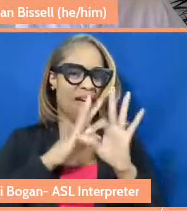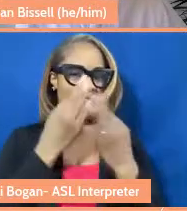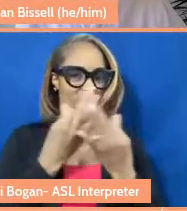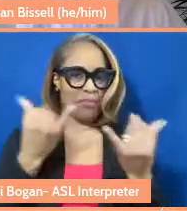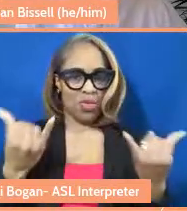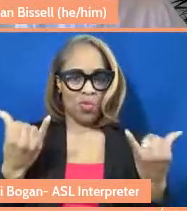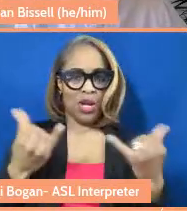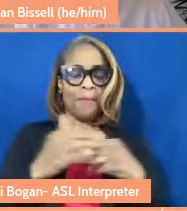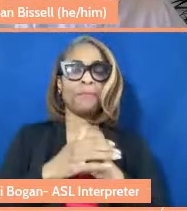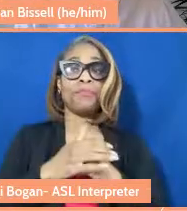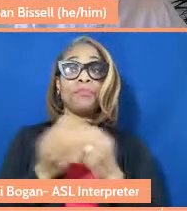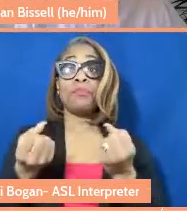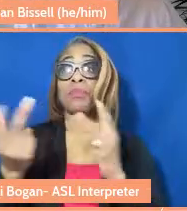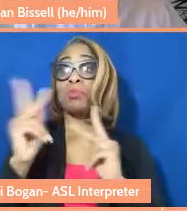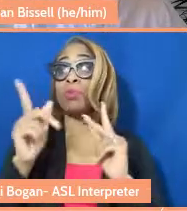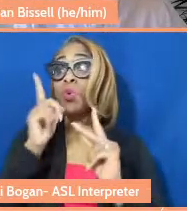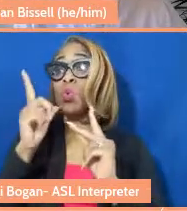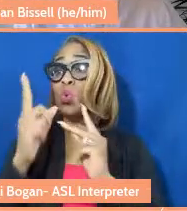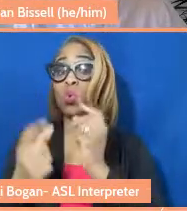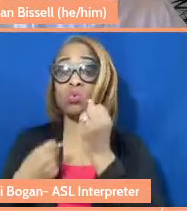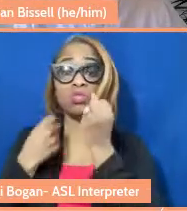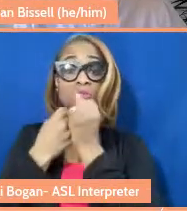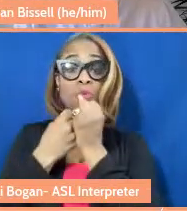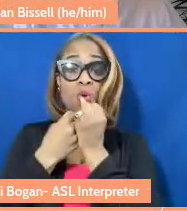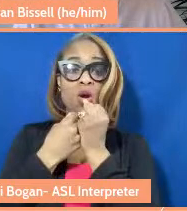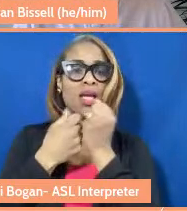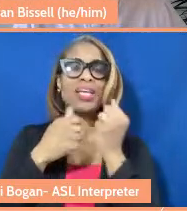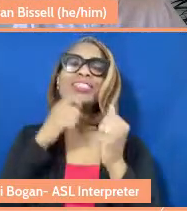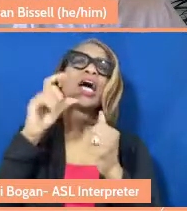all the people who showed up for me. It wasn't like we did a GoFundMe,